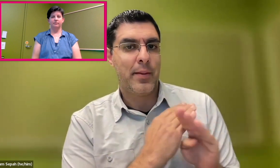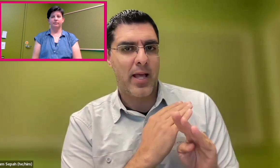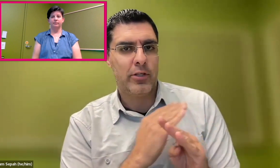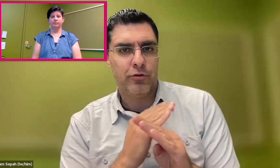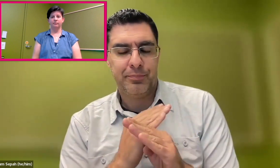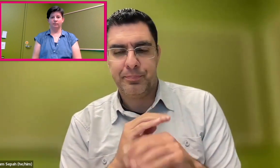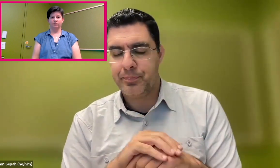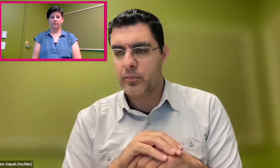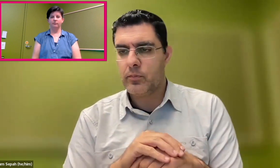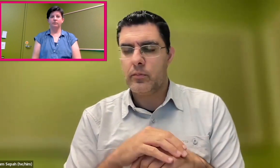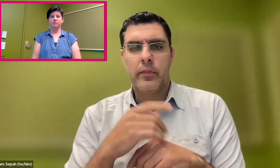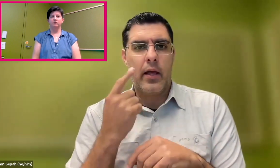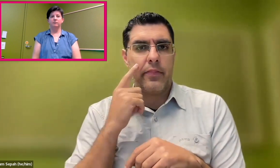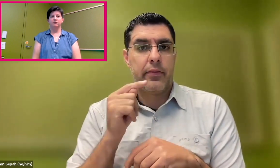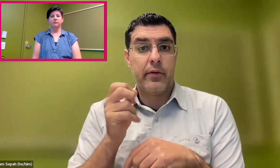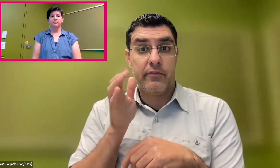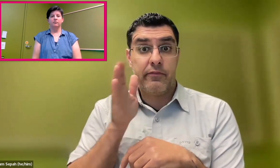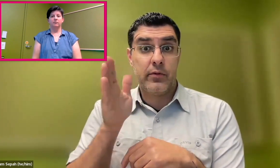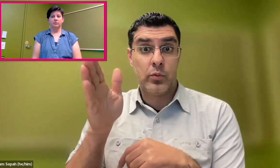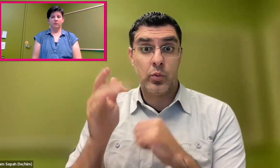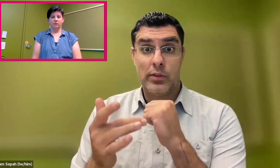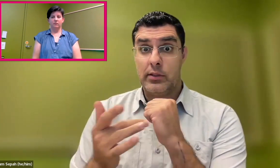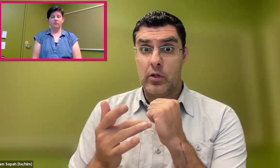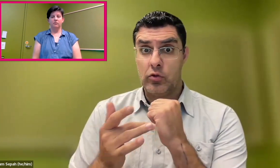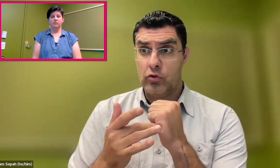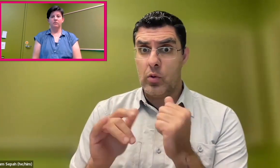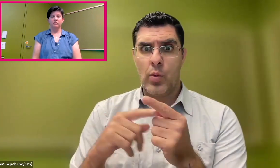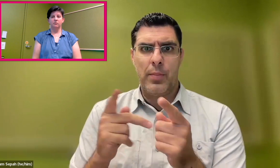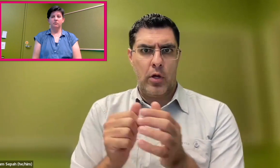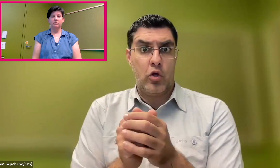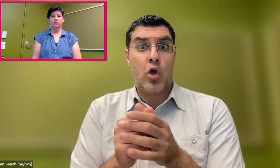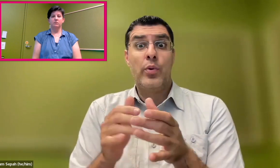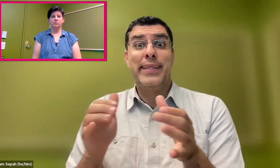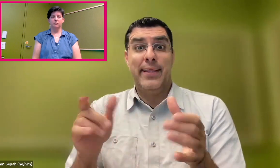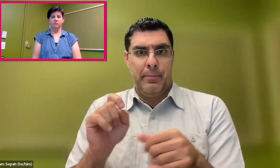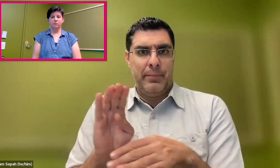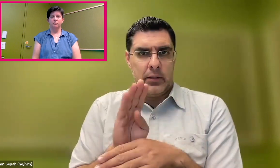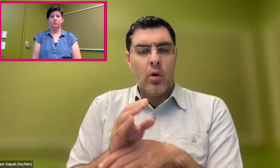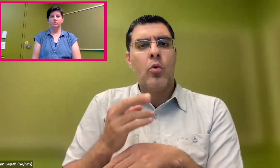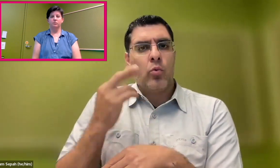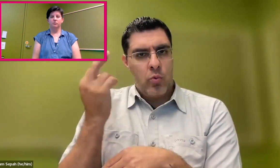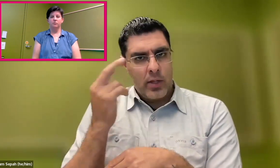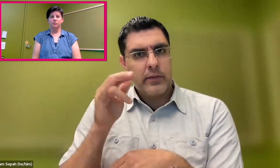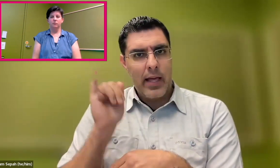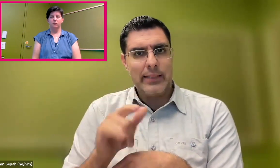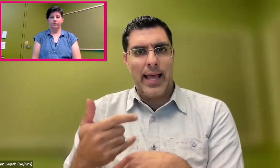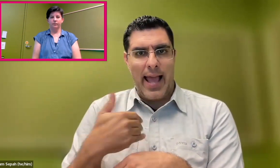issues, barriers, roadblocks. And I think the future of technology, when technology